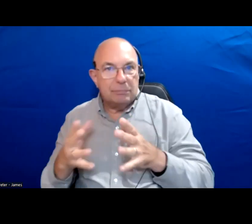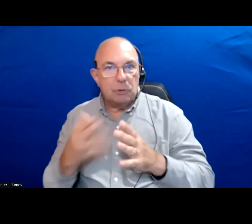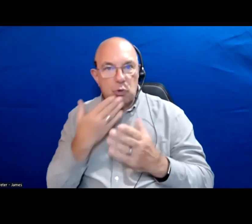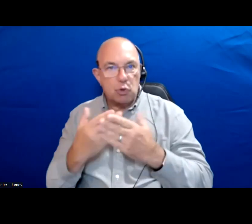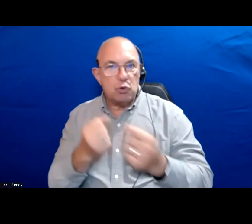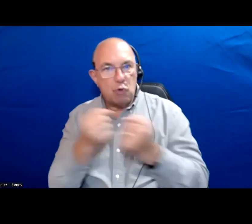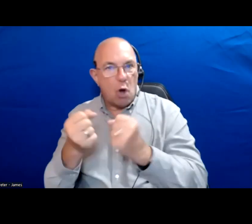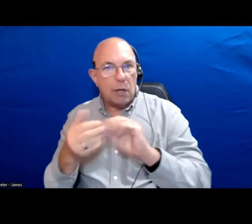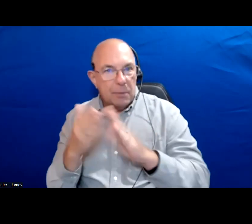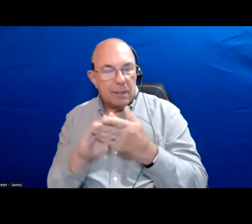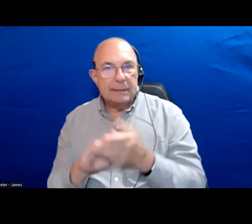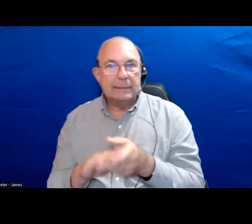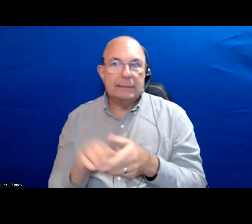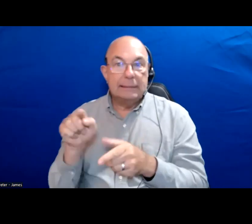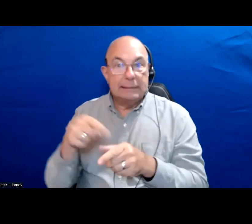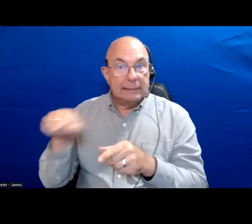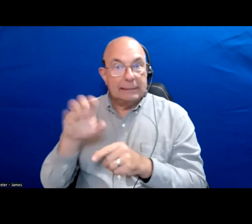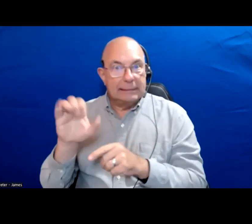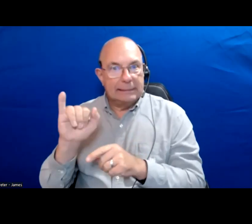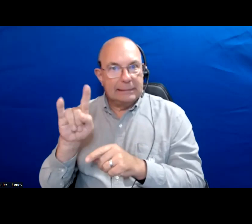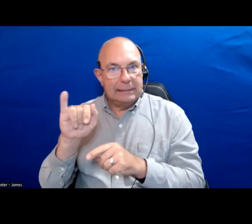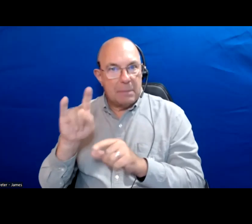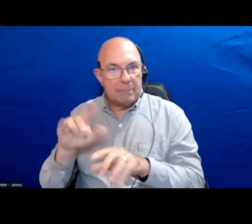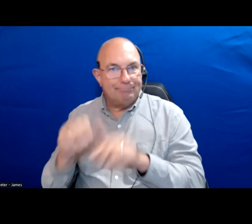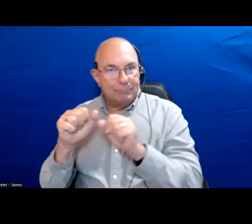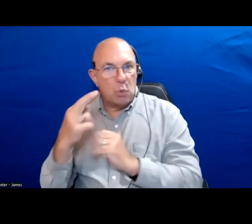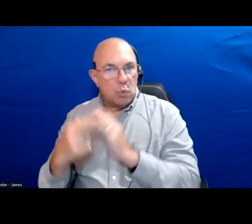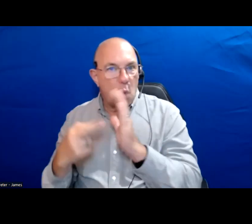And the city has to play a leading role and not in terms of working with other levels